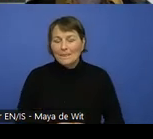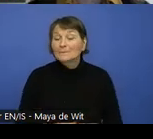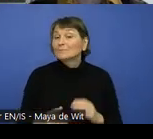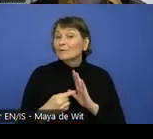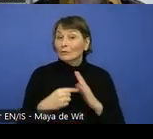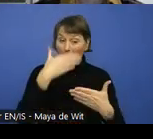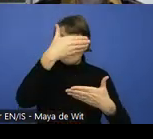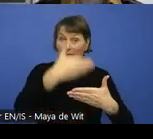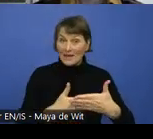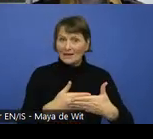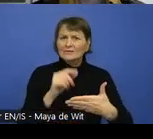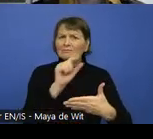should go in to the heading.